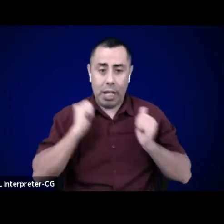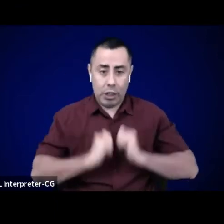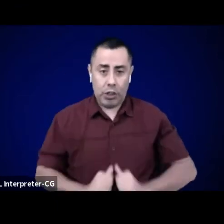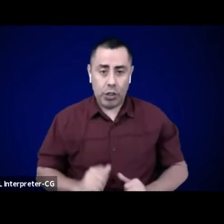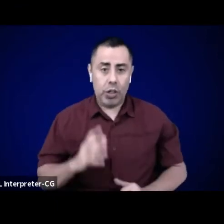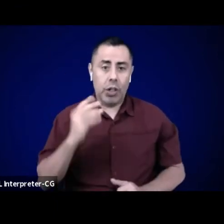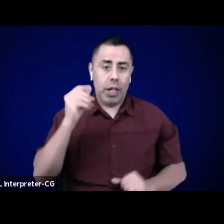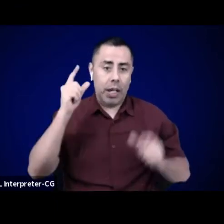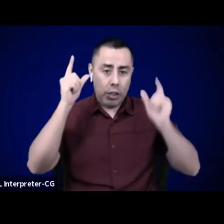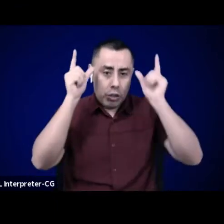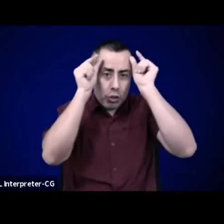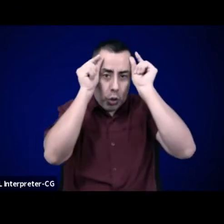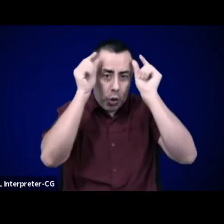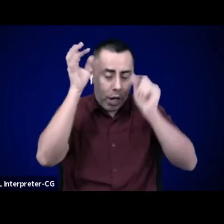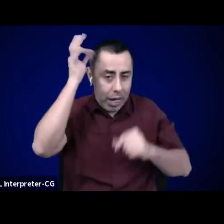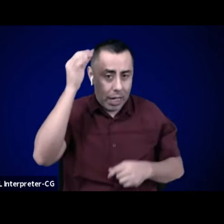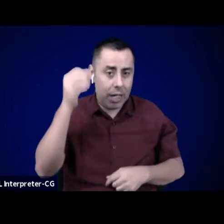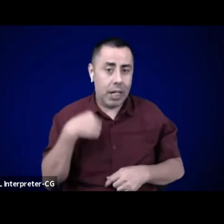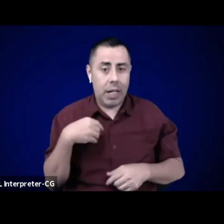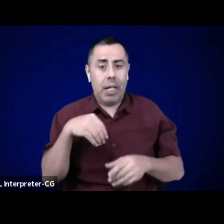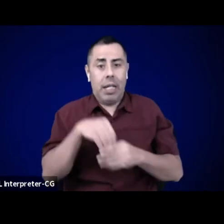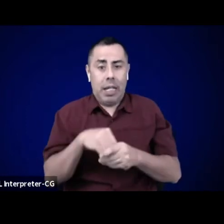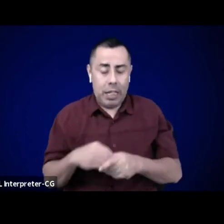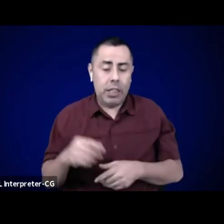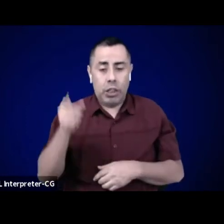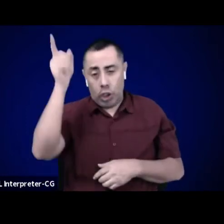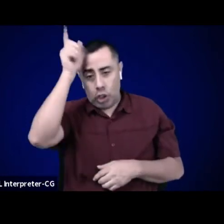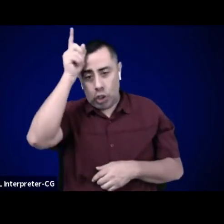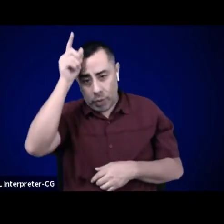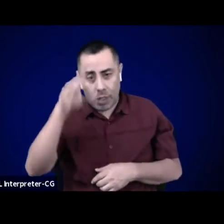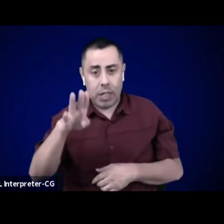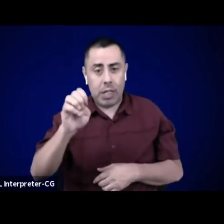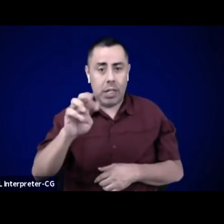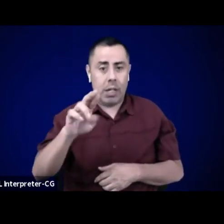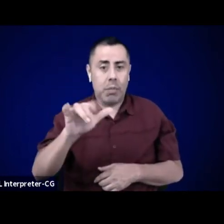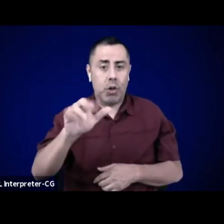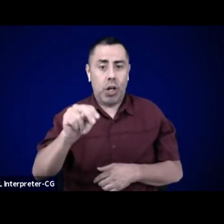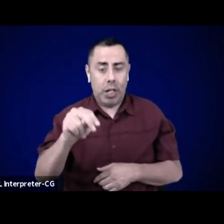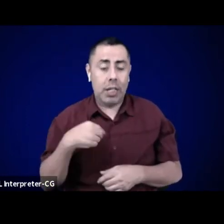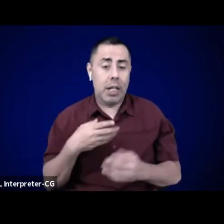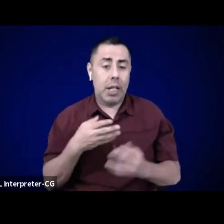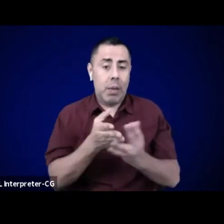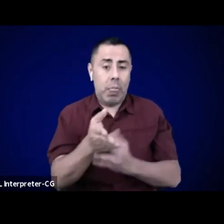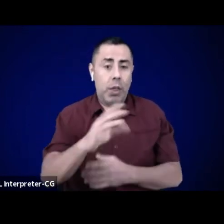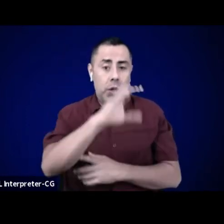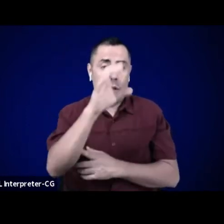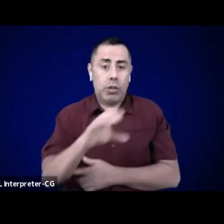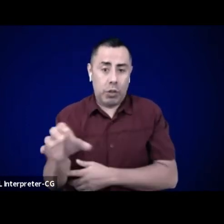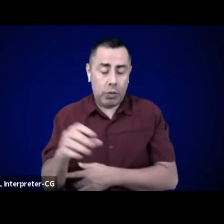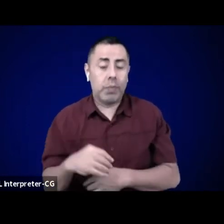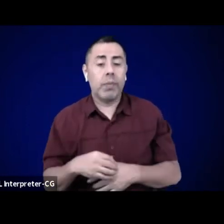Zoom is headquartered on the unseated, ancestral territories of the Muwekma. And here we are,